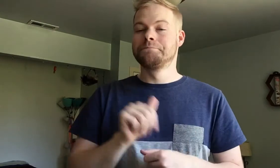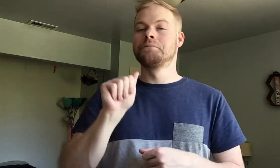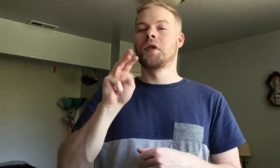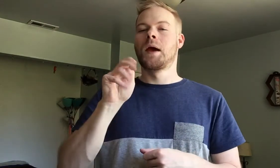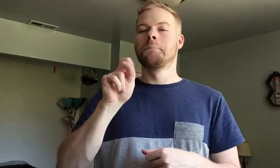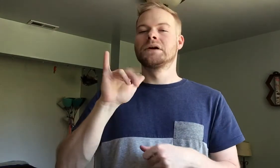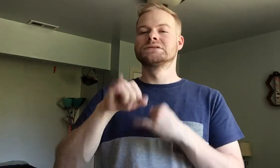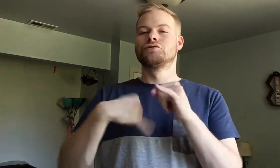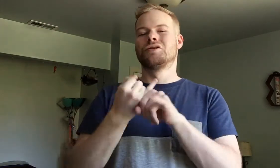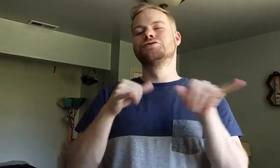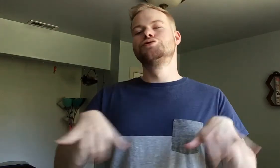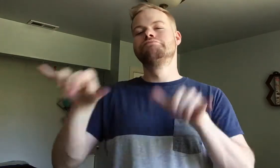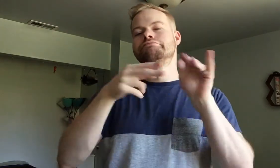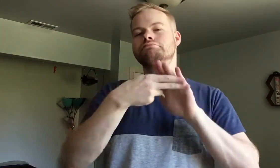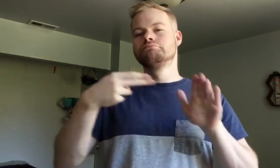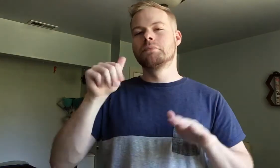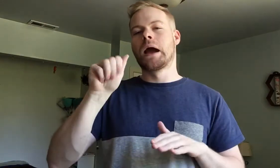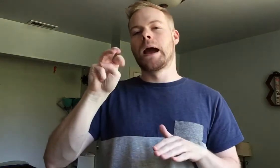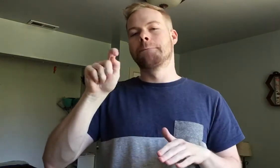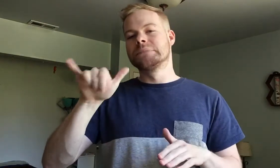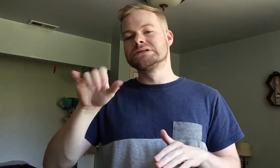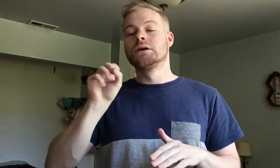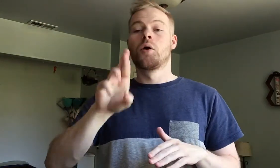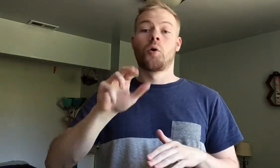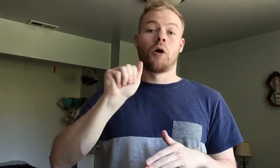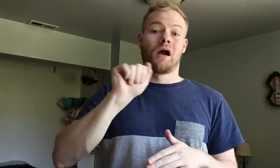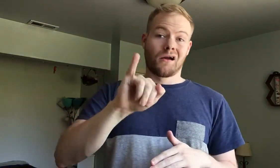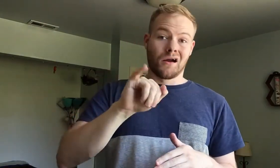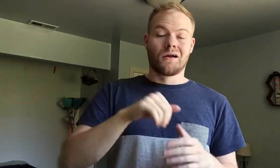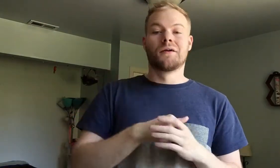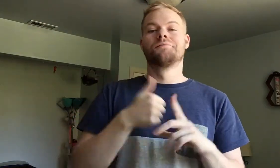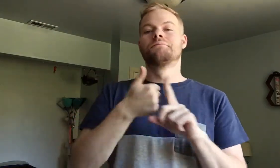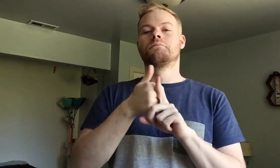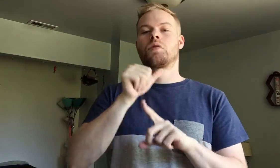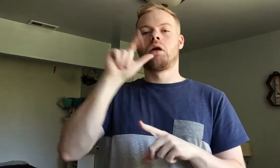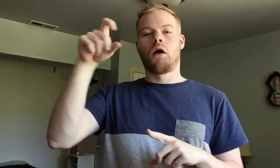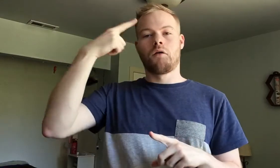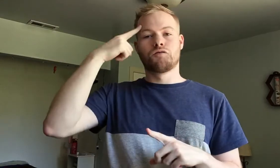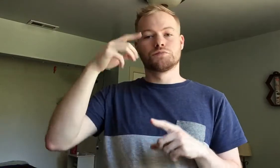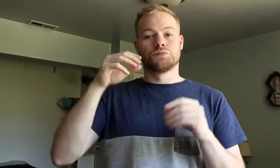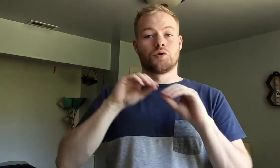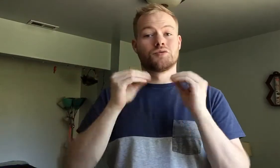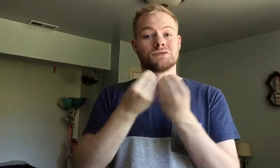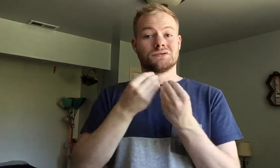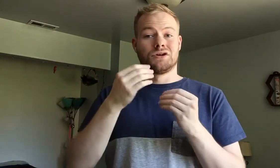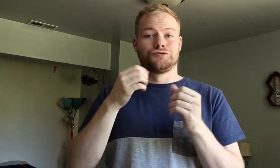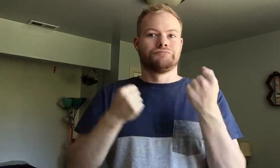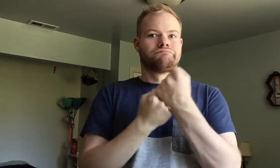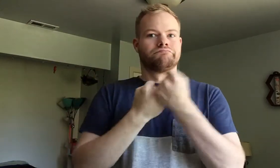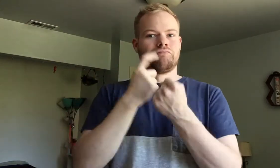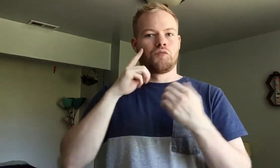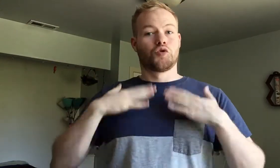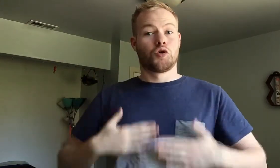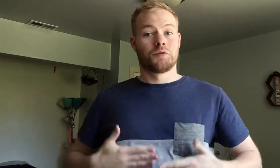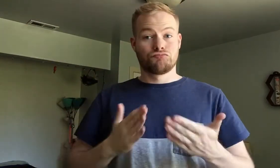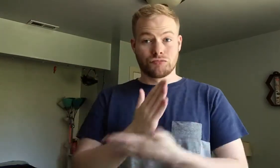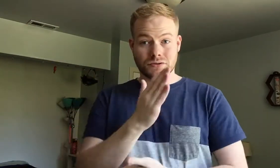Amnesty International (commonly known as Amnesty and AI) is a non-governmental organization focused on human rights.